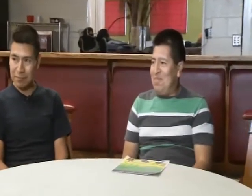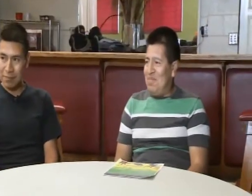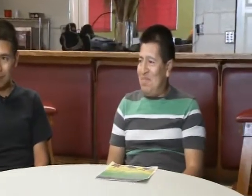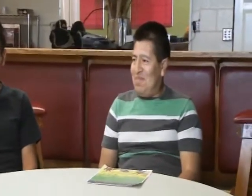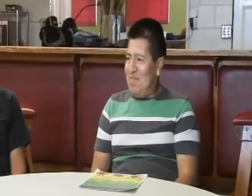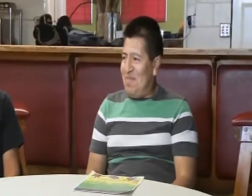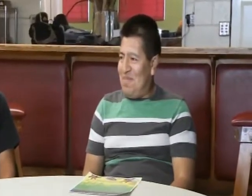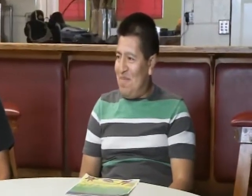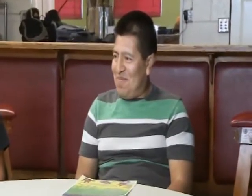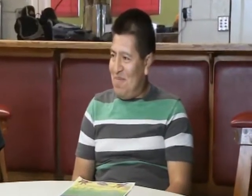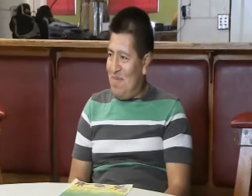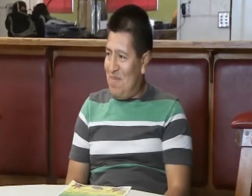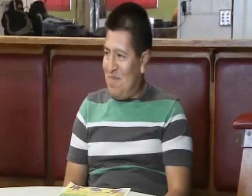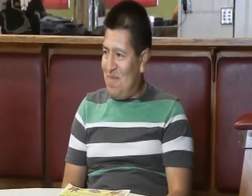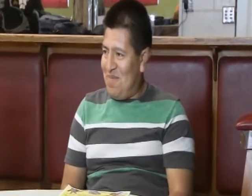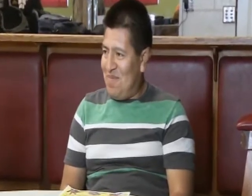Reporter: The brothers are originally from Guatemala.